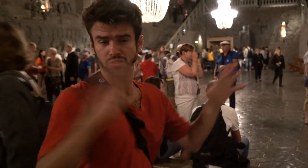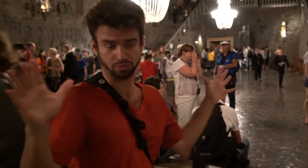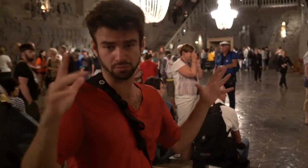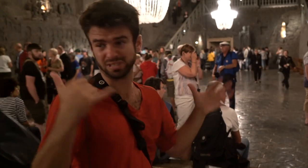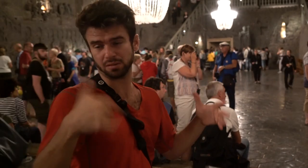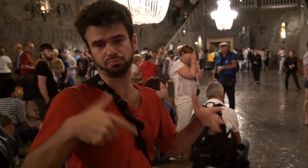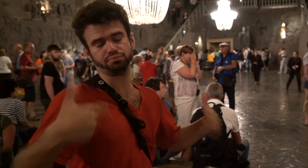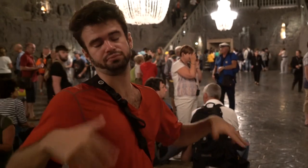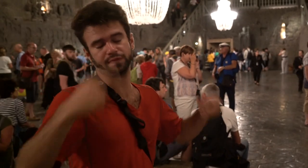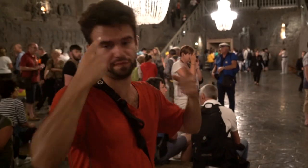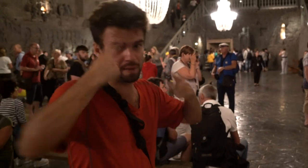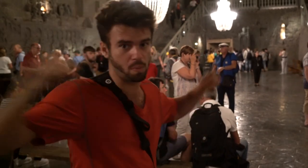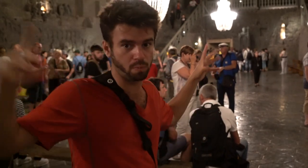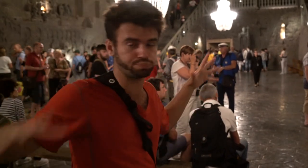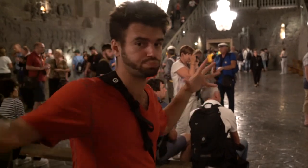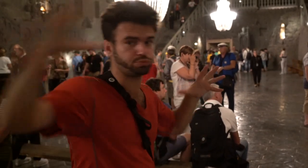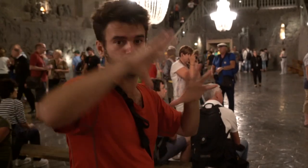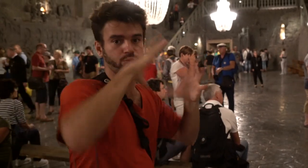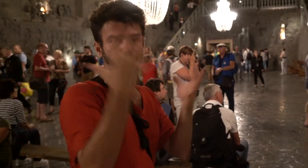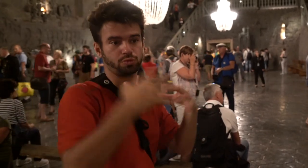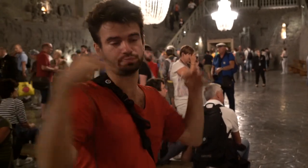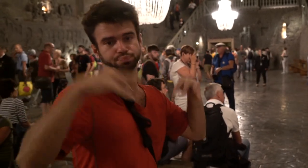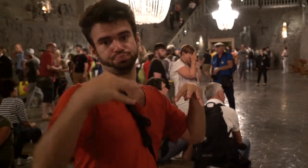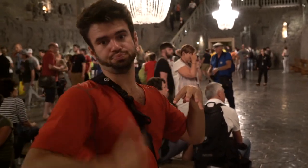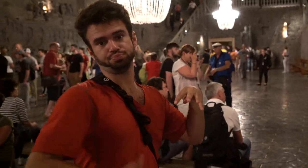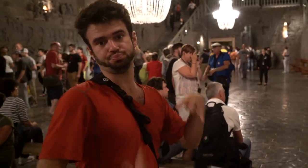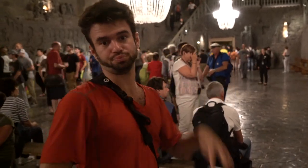It's one of the most famous salt mines in the world. Everybody has a high respect for this salt mine.